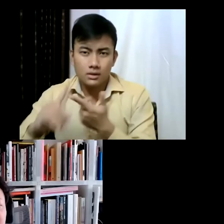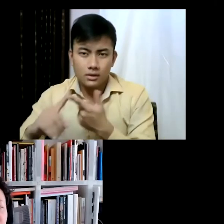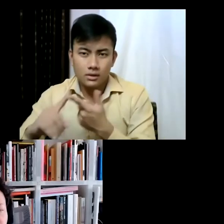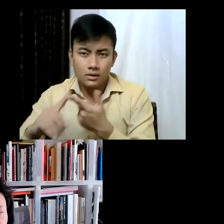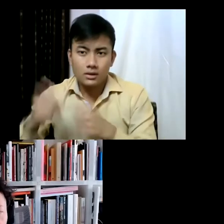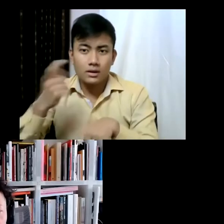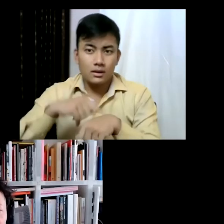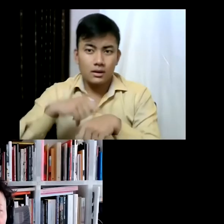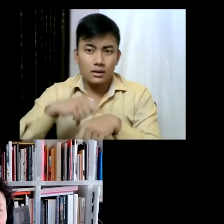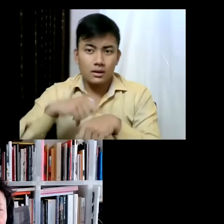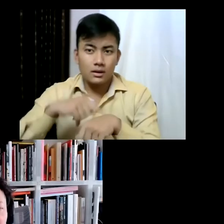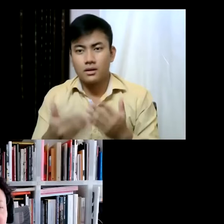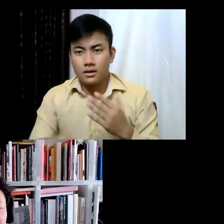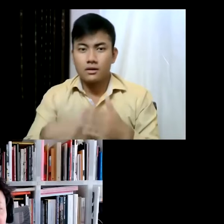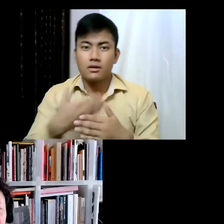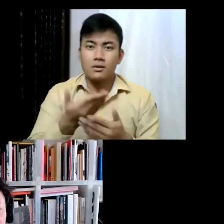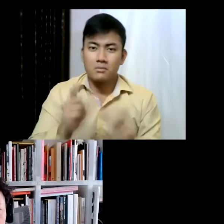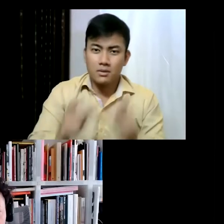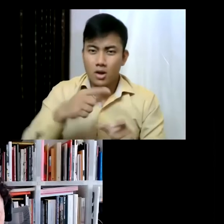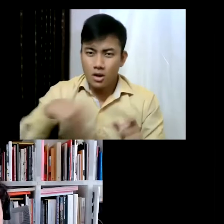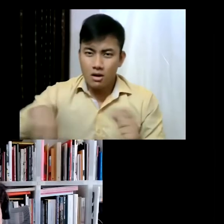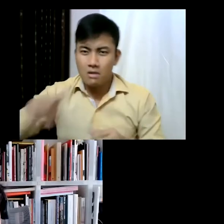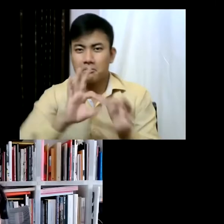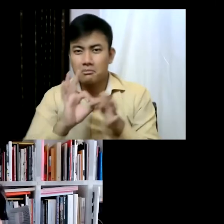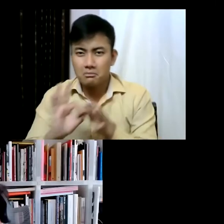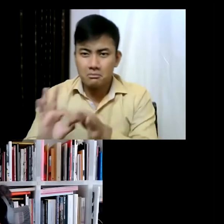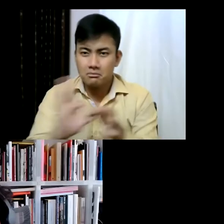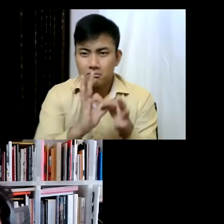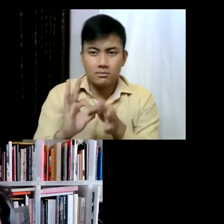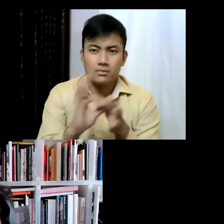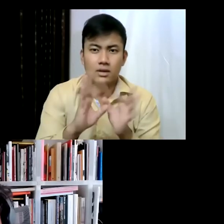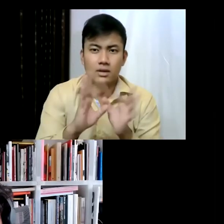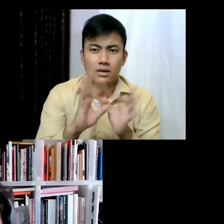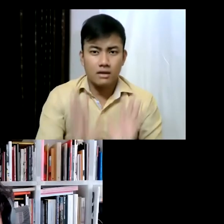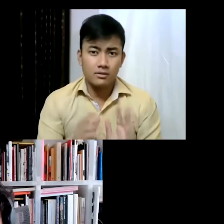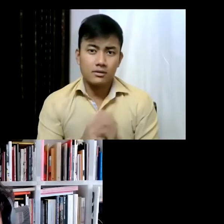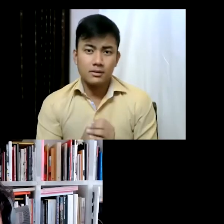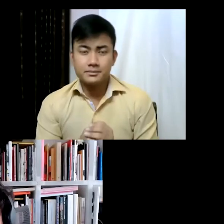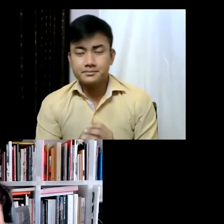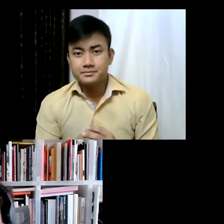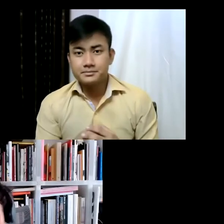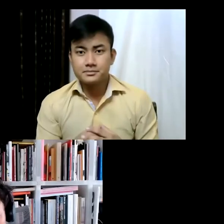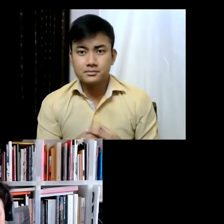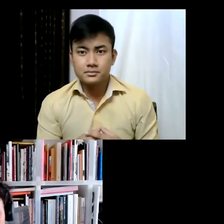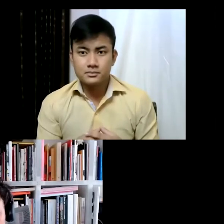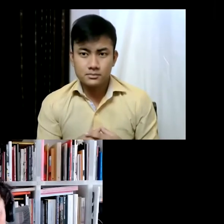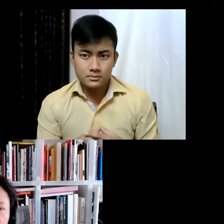kinship with other beings... and so I think this is something that has been in people's minds of